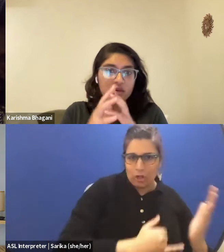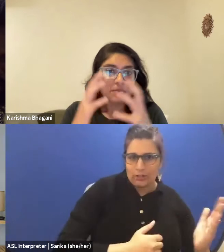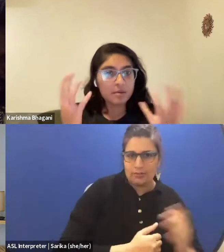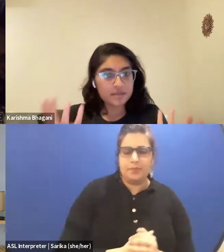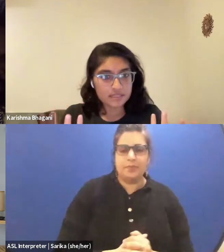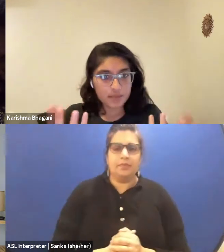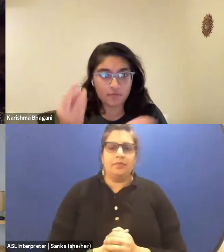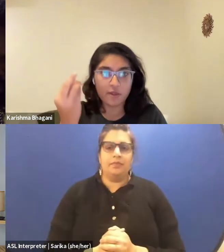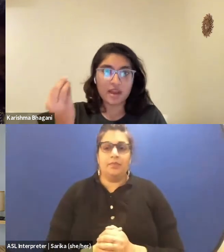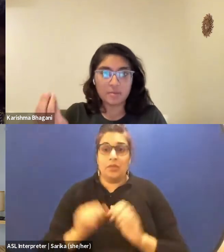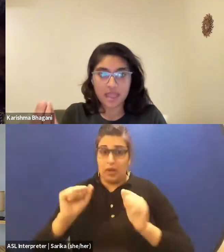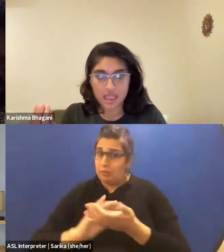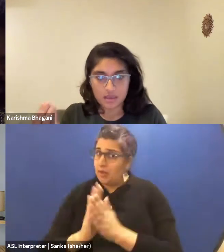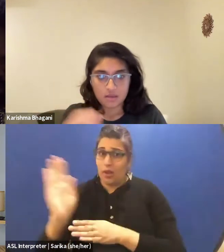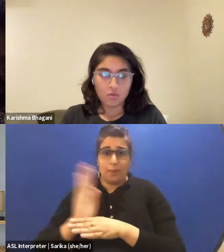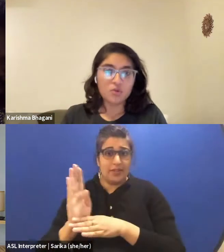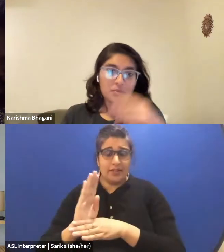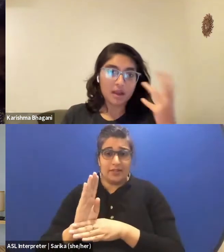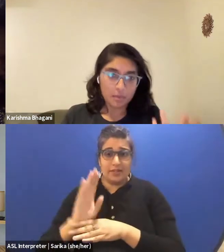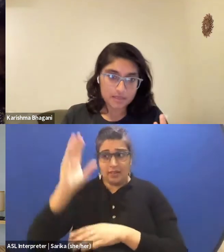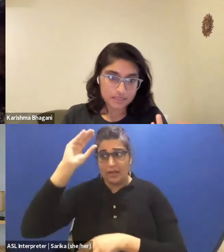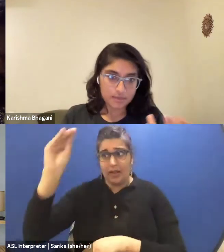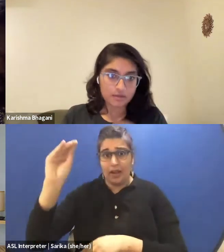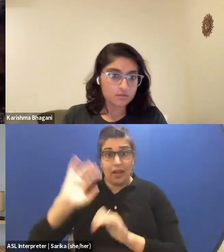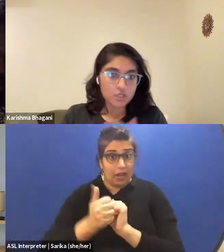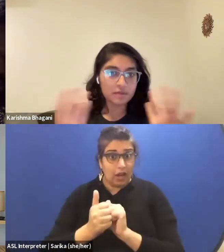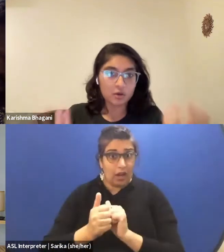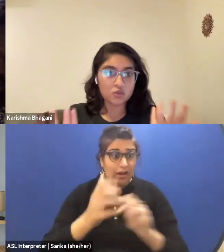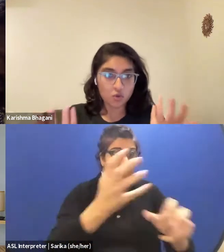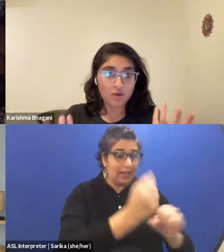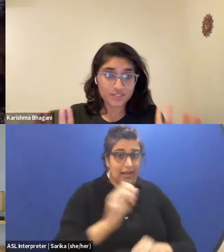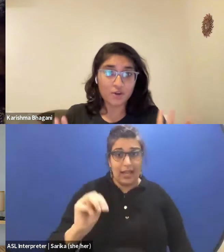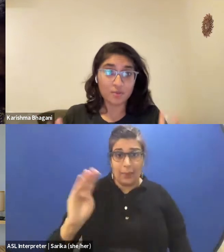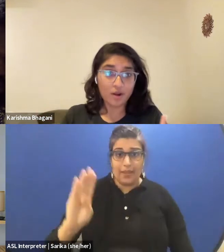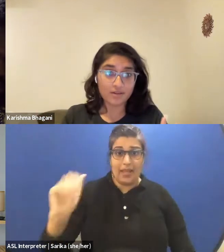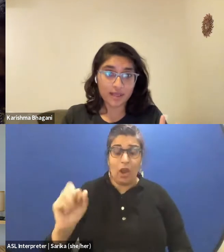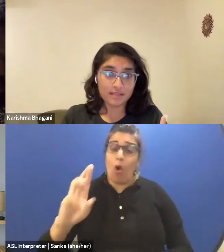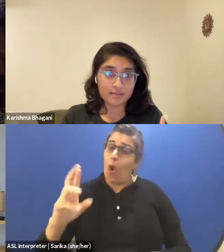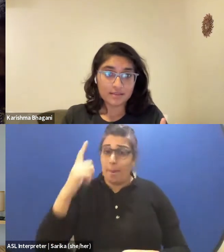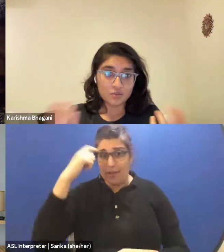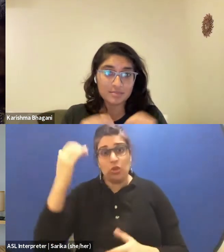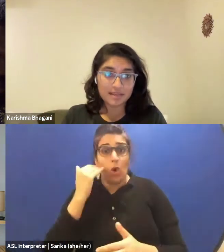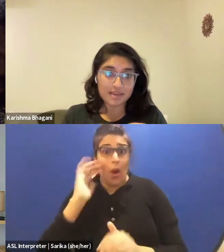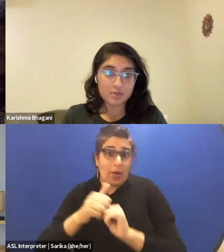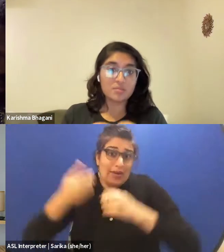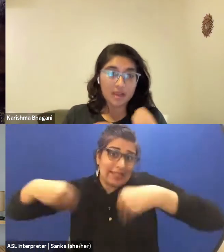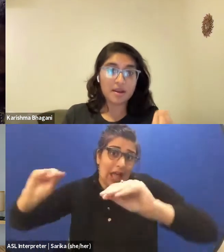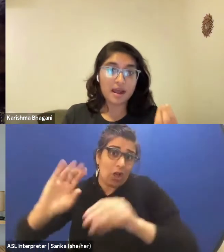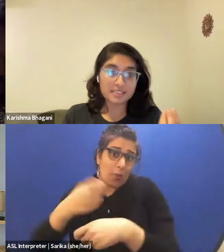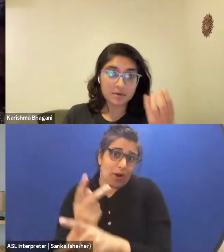You can become a businessman if you have an MBA or you can become a businessman just because you know how to sell your product well. So similarly, you can become an artist